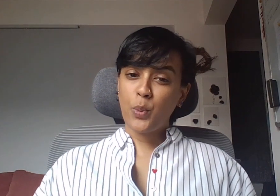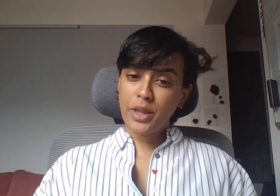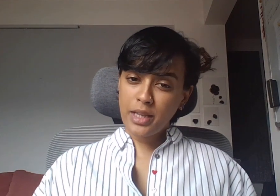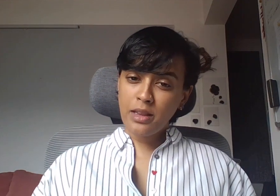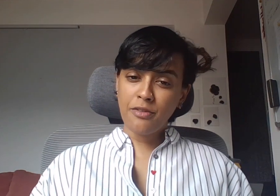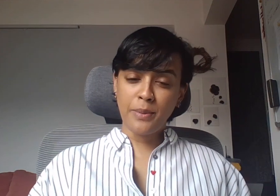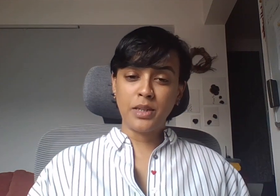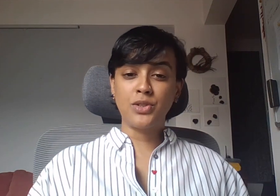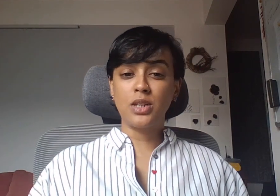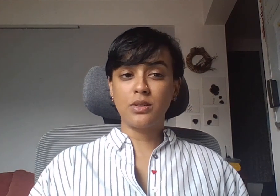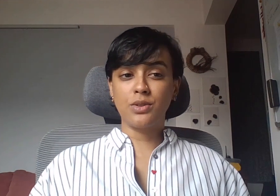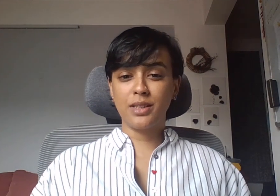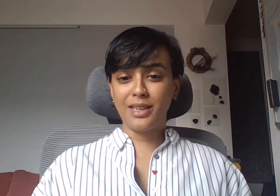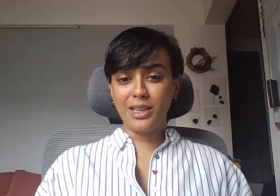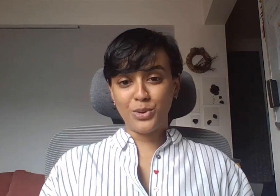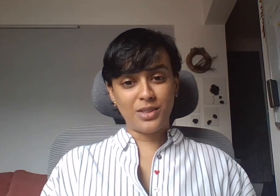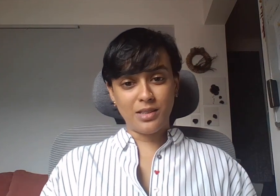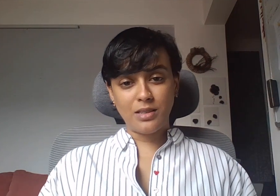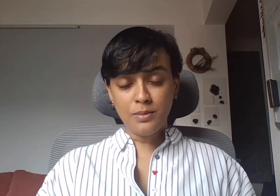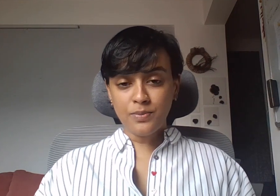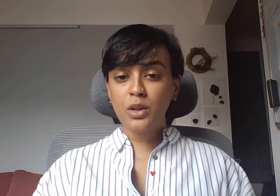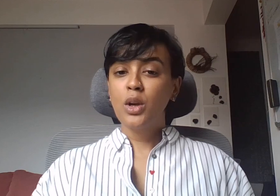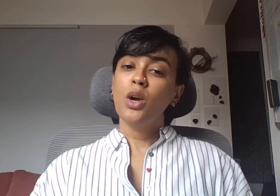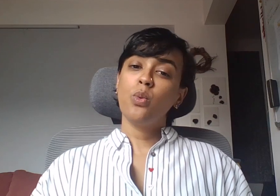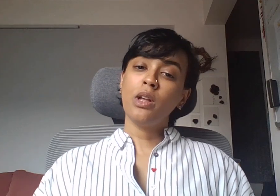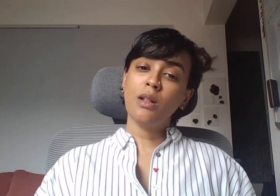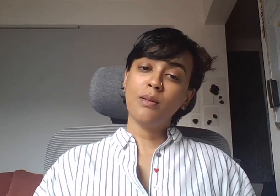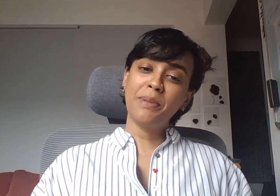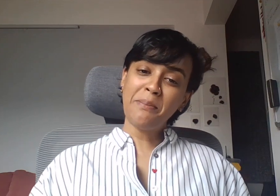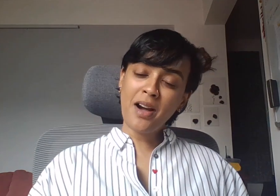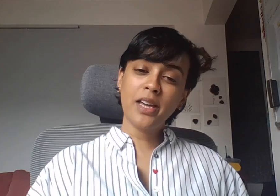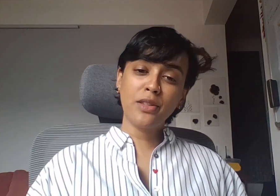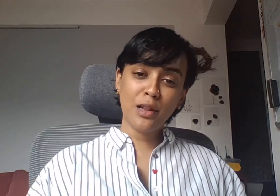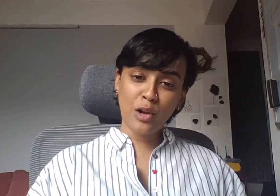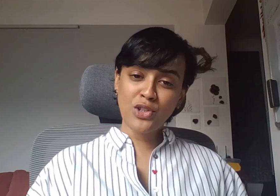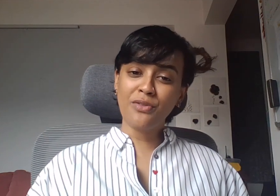within the feminist resourcing ecosystem. Soon, we will be making the launch of the